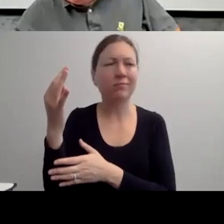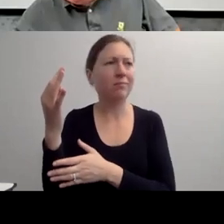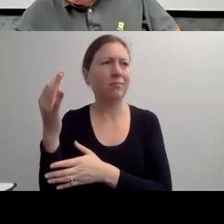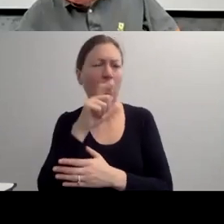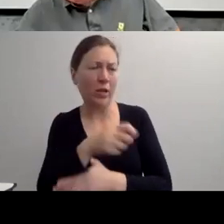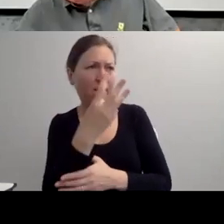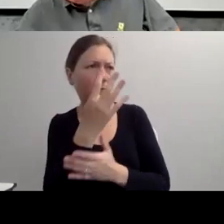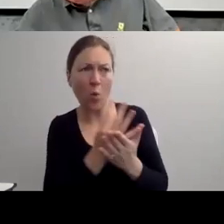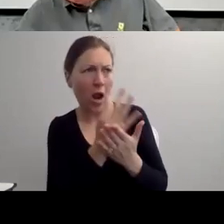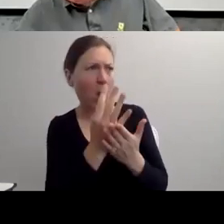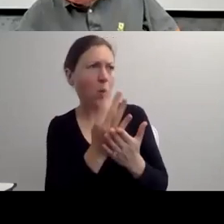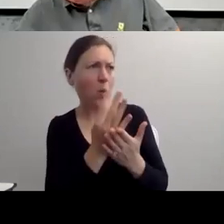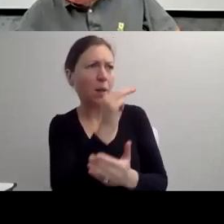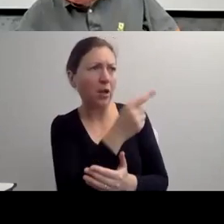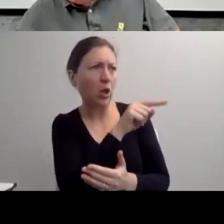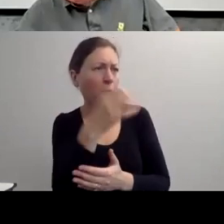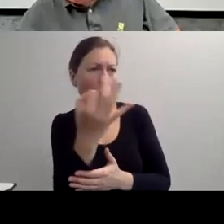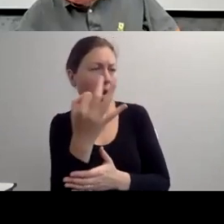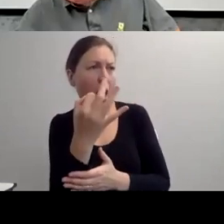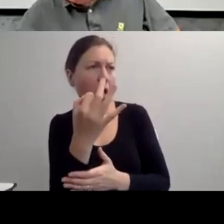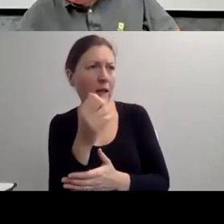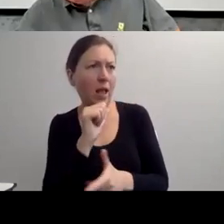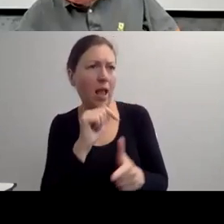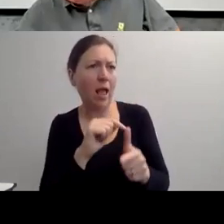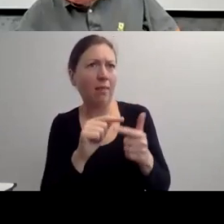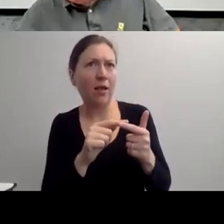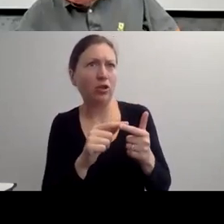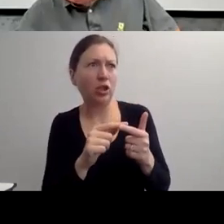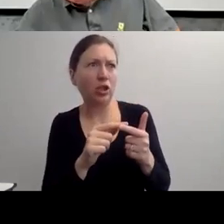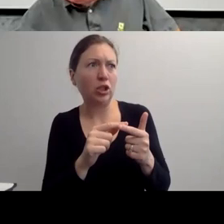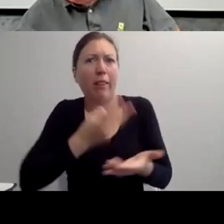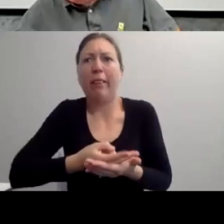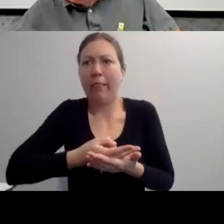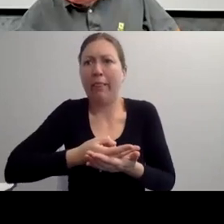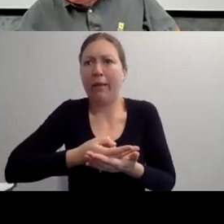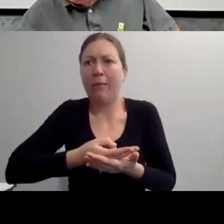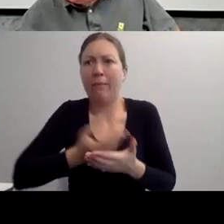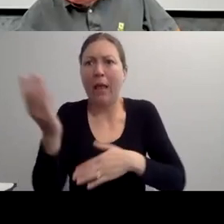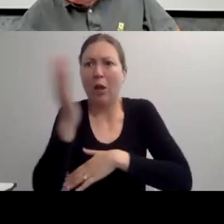AND INCLUSION PERHAPS IS BEST KNOWN FOR ITS ROLE IN THE PUBLIC SCHOOL SYSTEM.